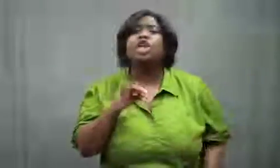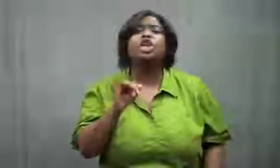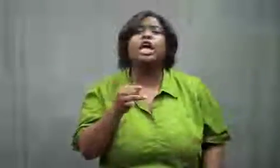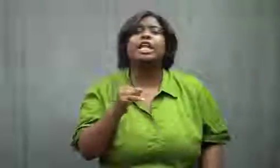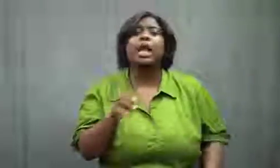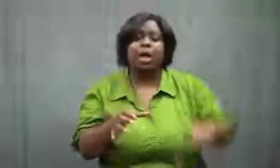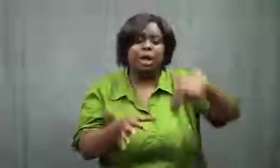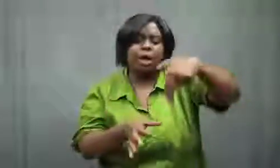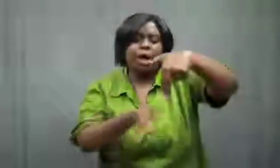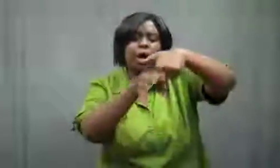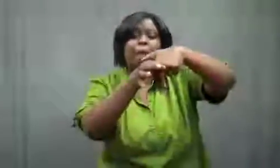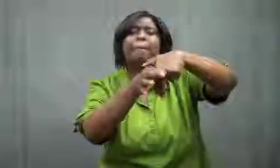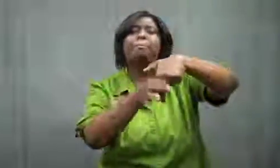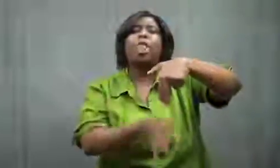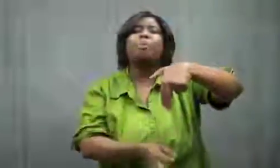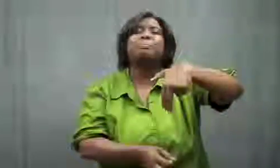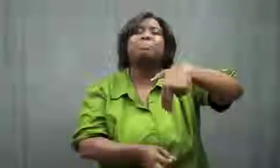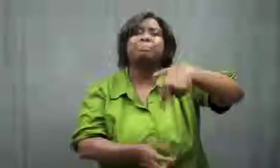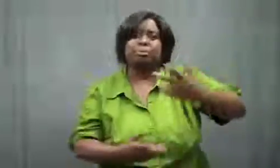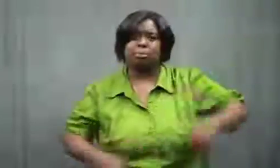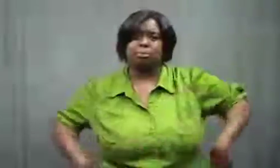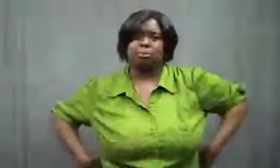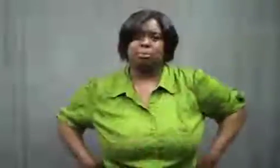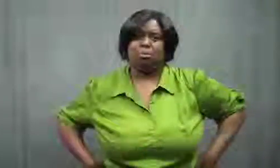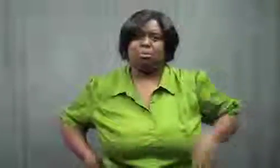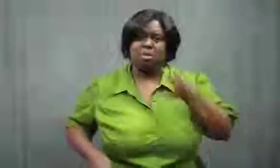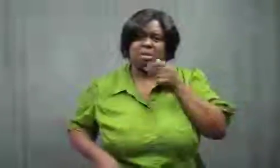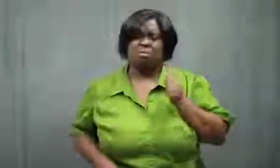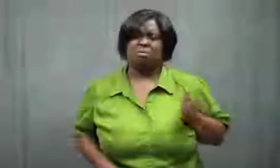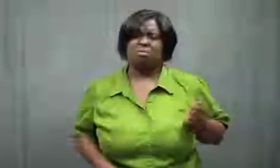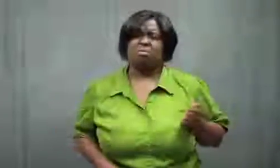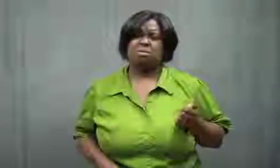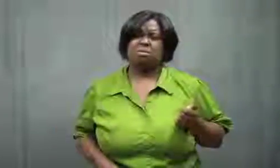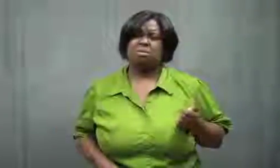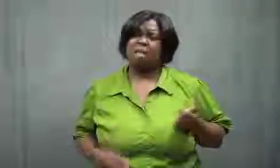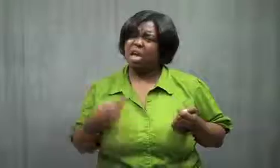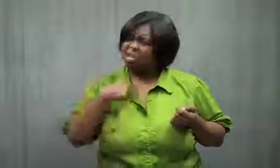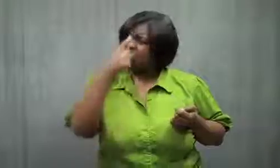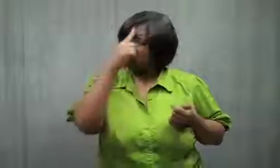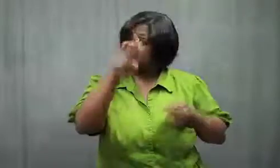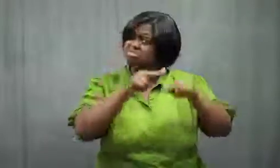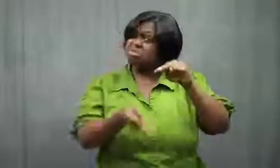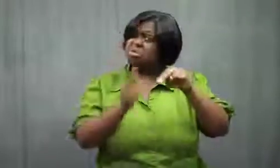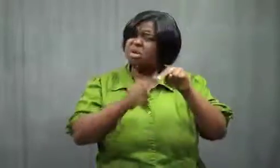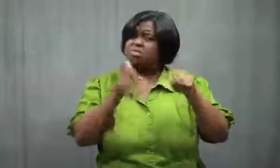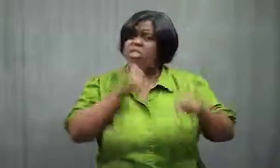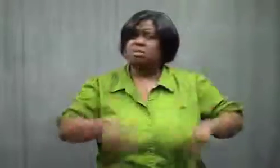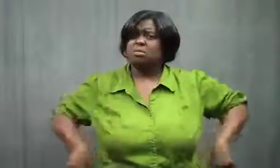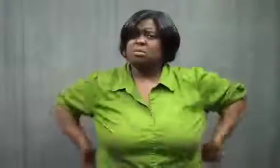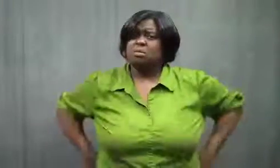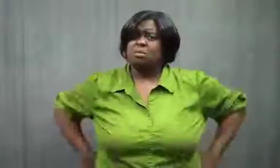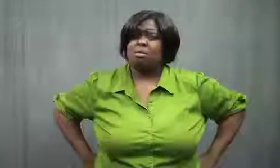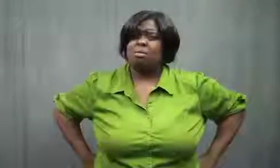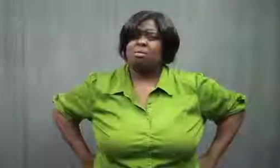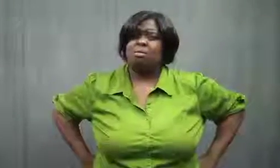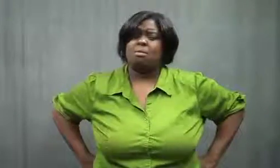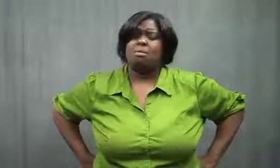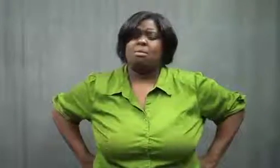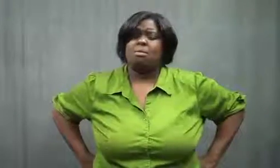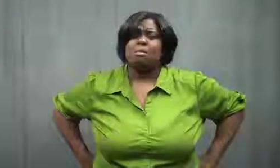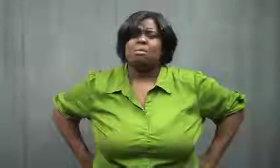Sis said, "They just don't stay up!"